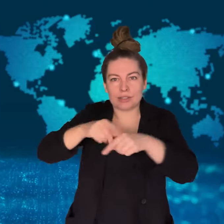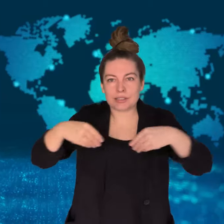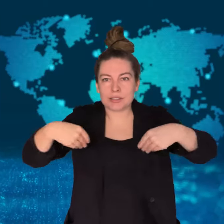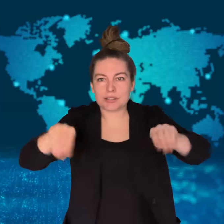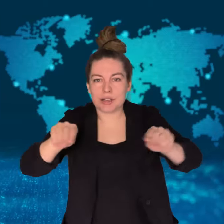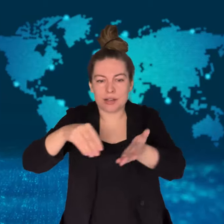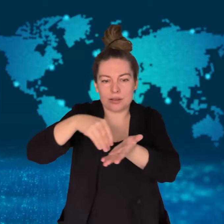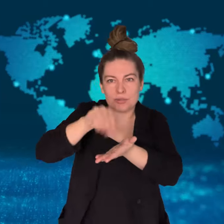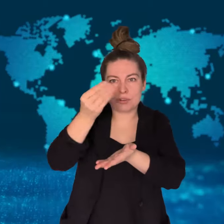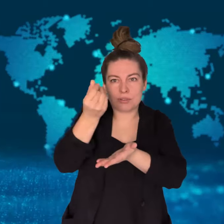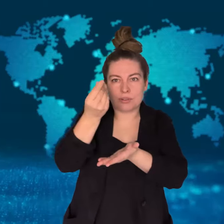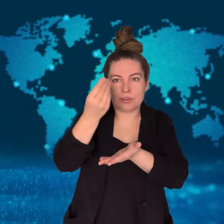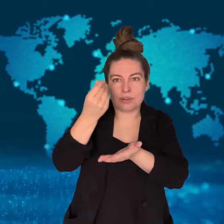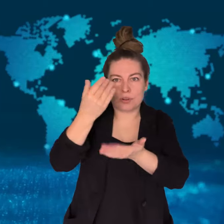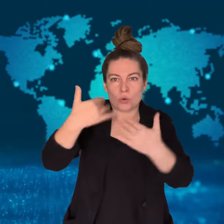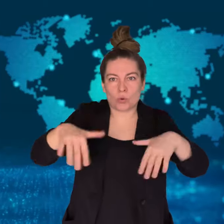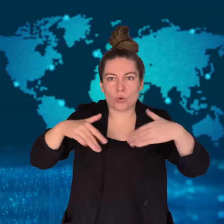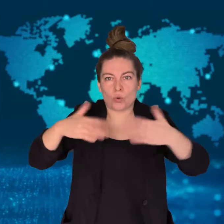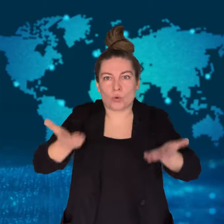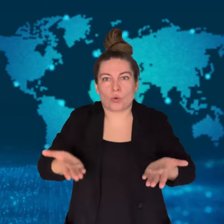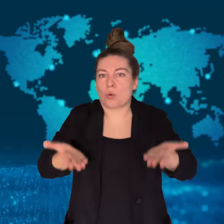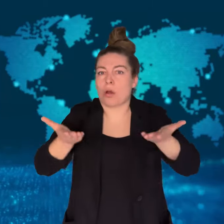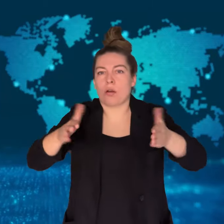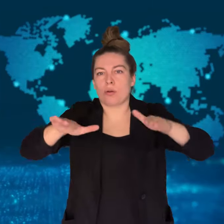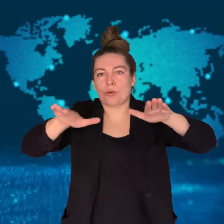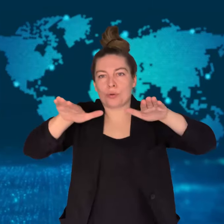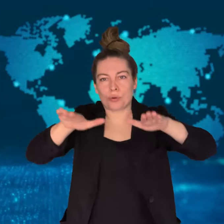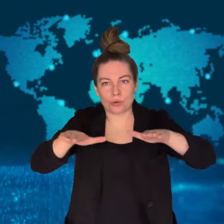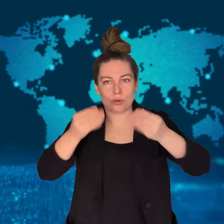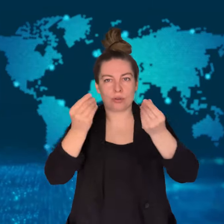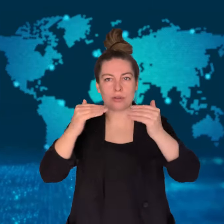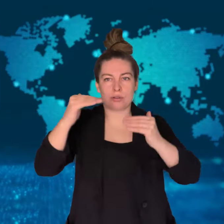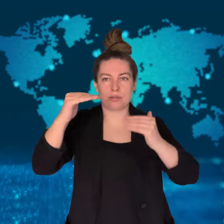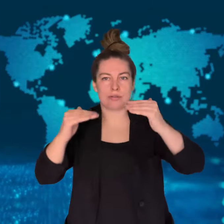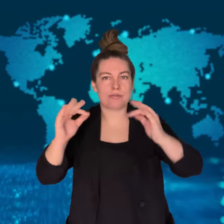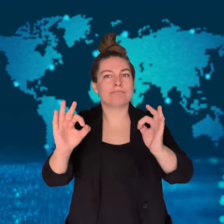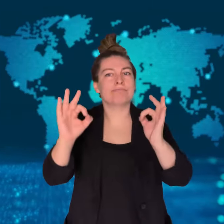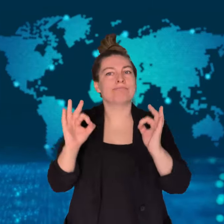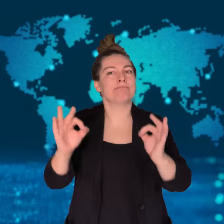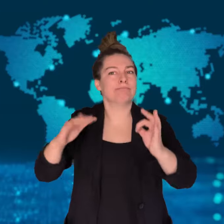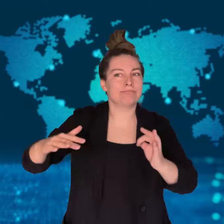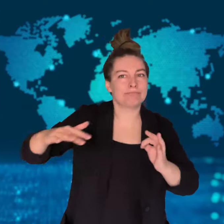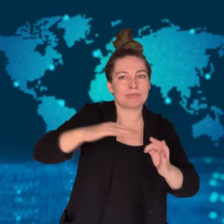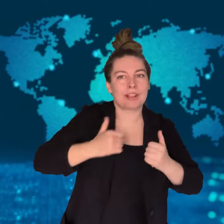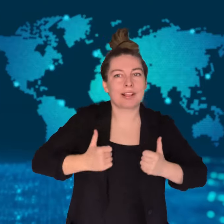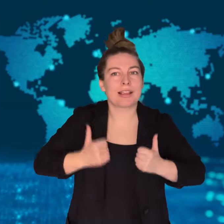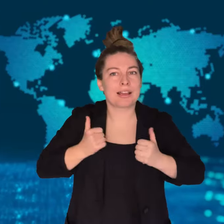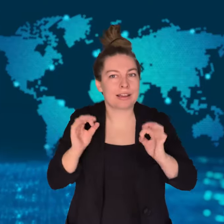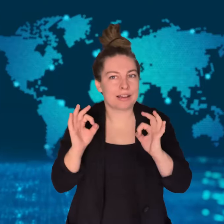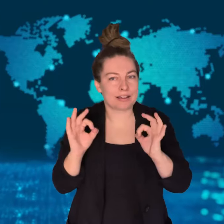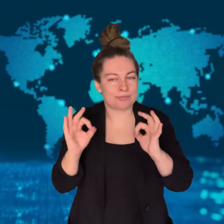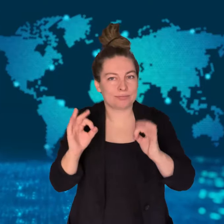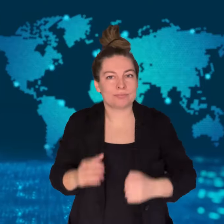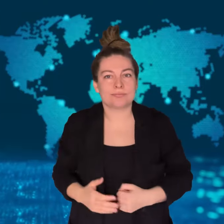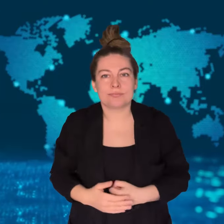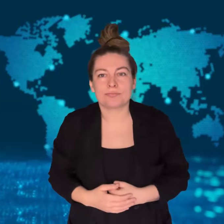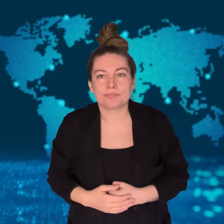helped stabilize supplies and prices.